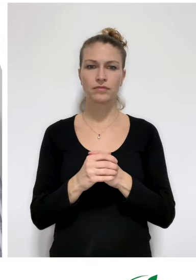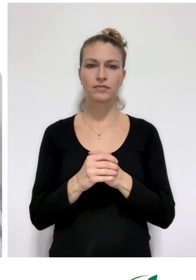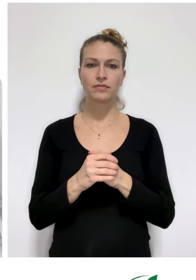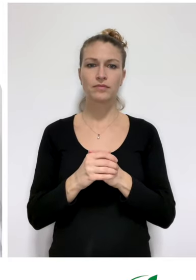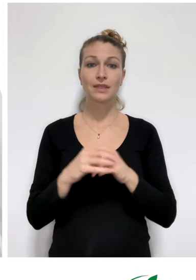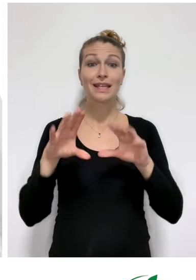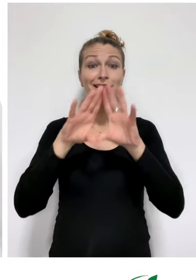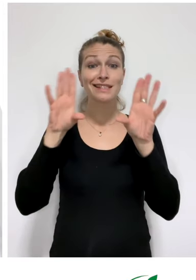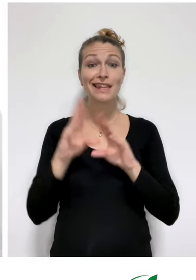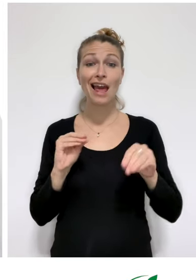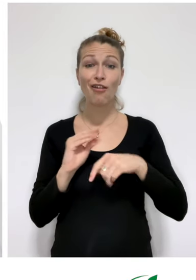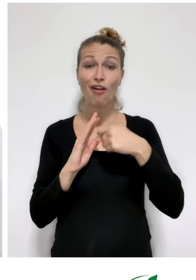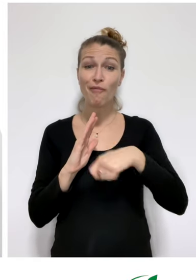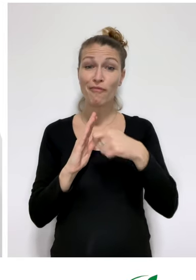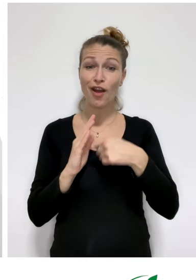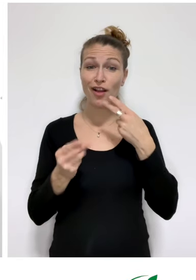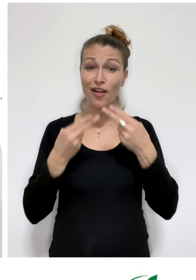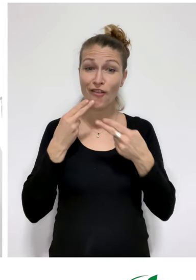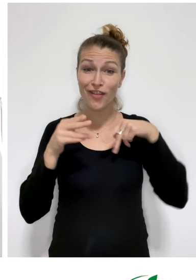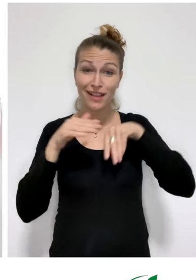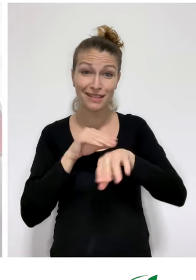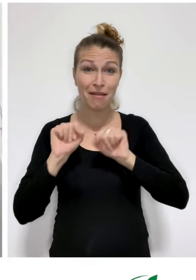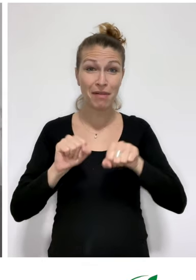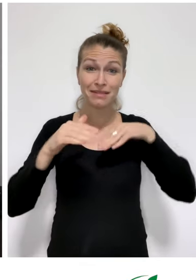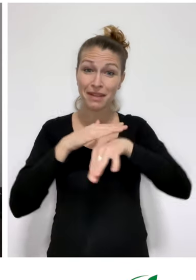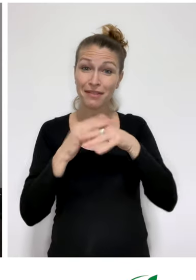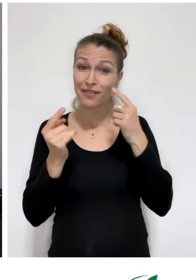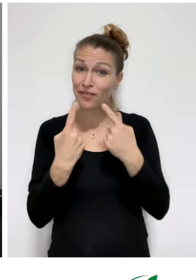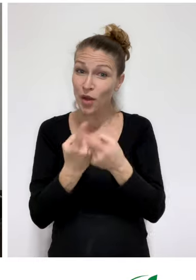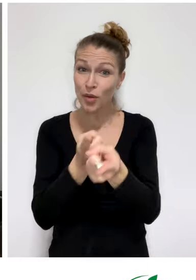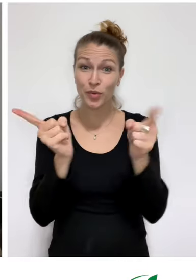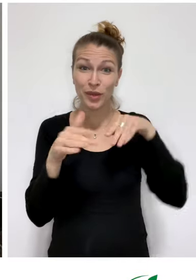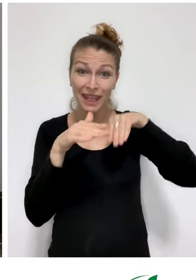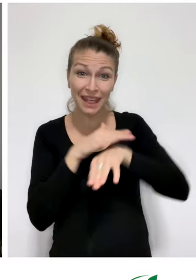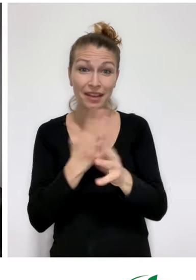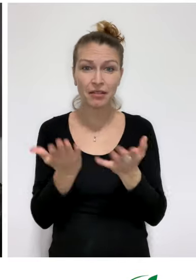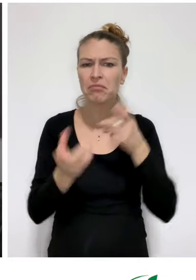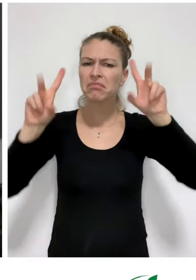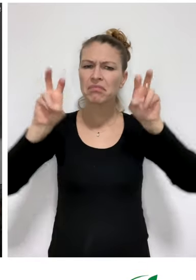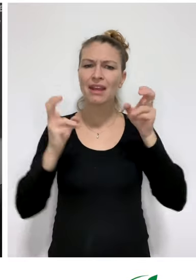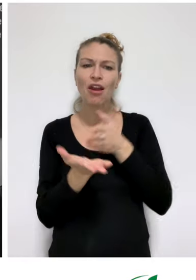Welcome to the Zero Project Conference! Here are some of the accessibility features available to you.